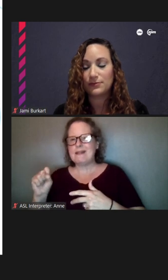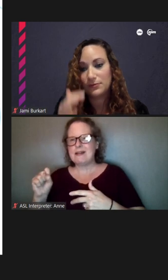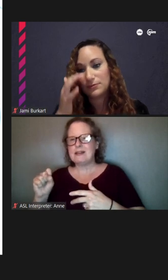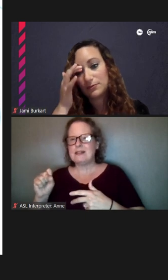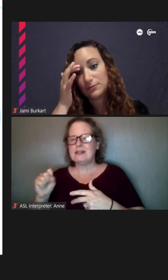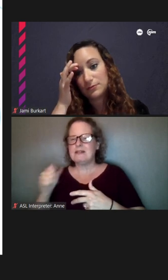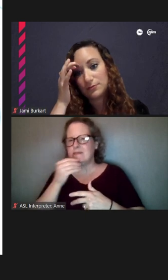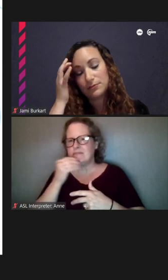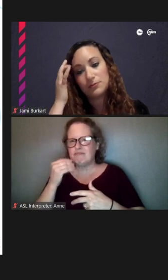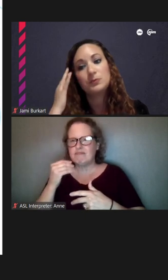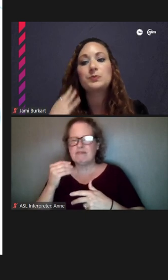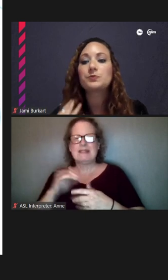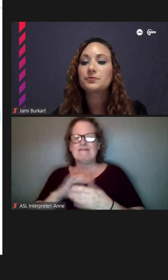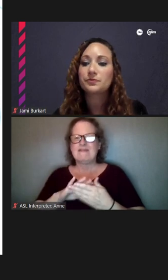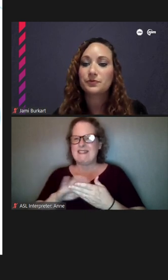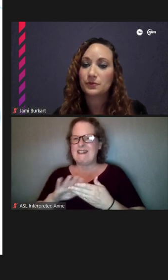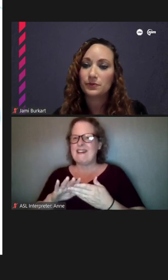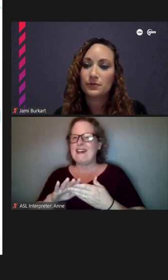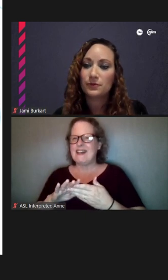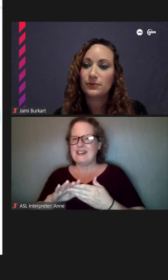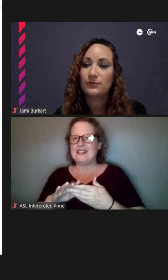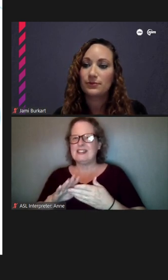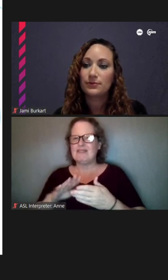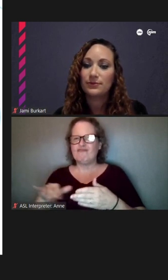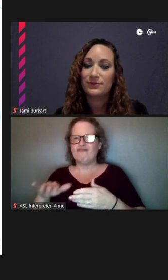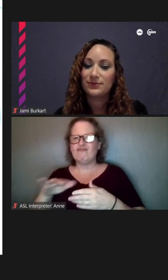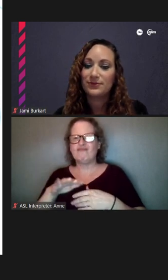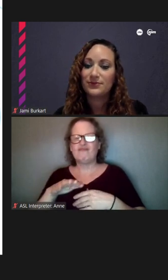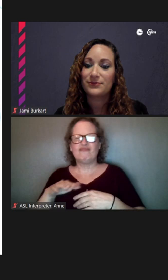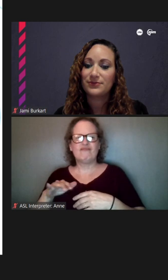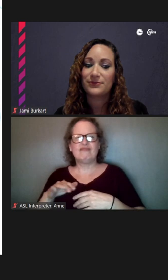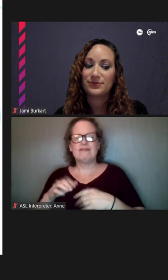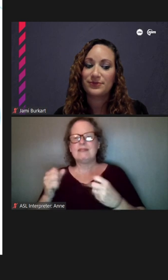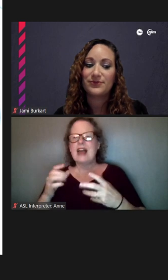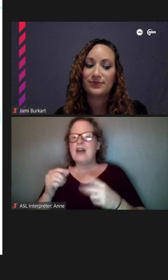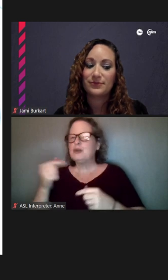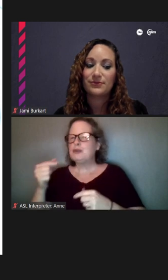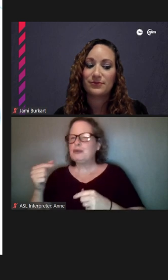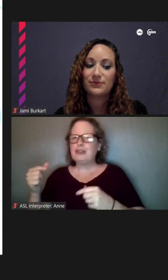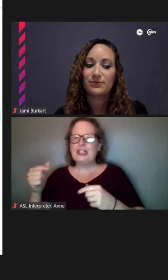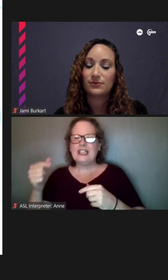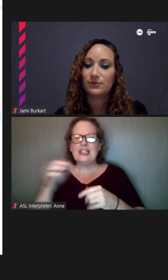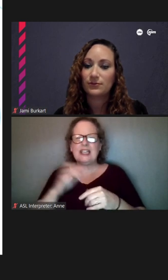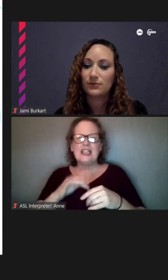nice patch, and there's just kind of a lot of greenery in the city, there's so much cement